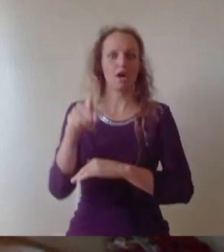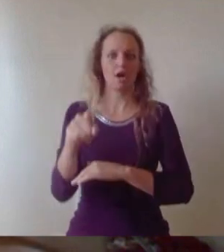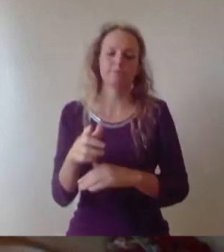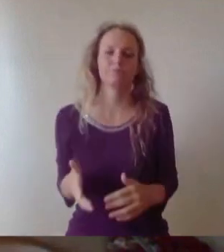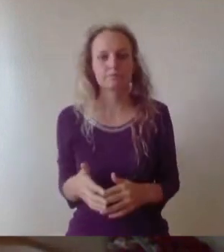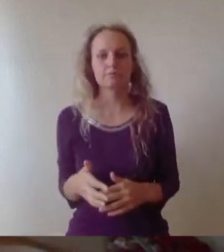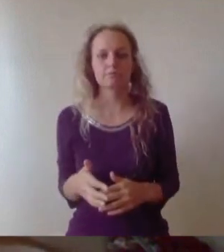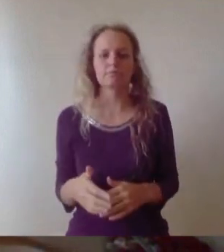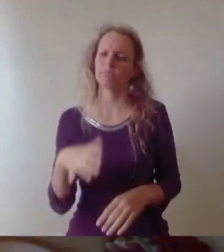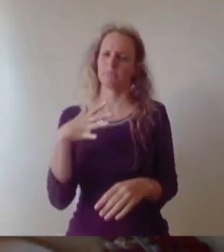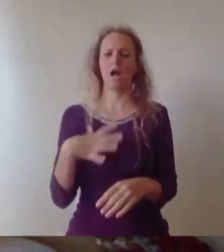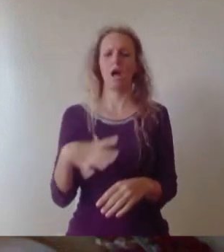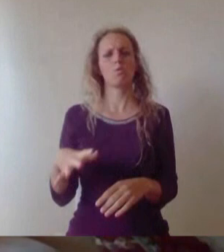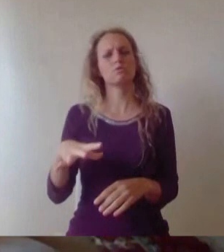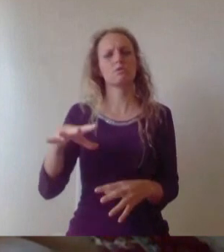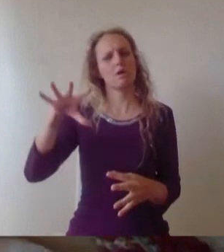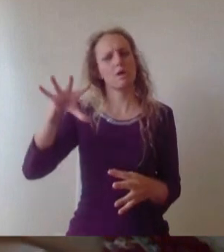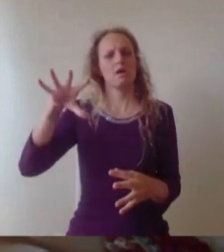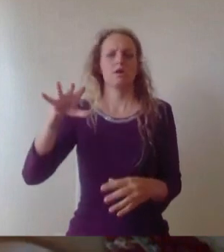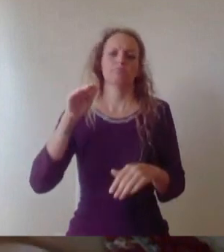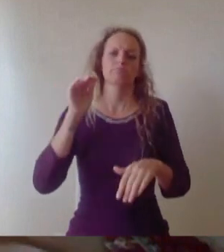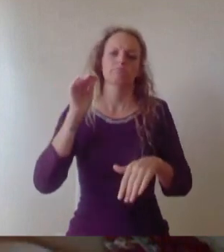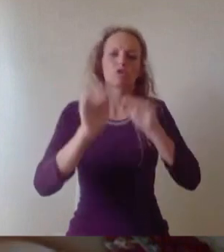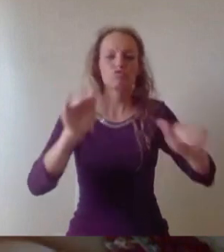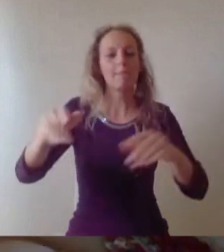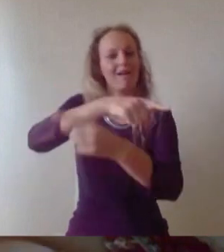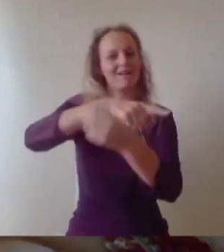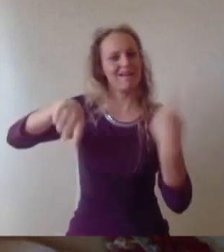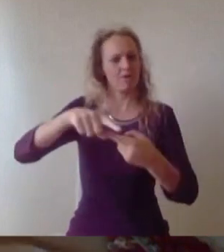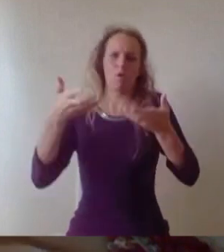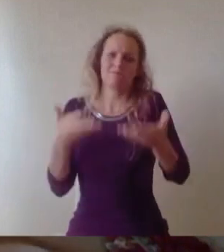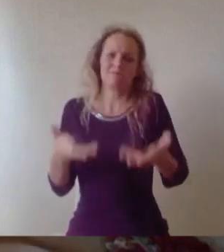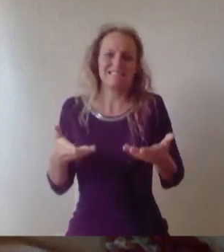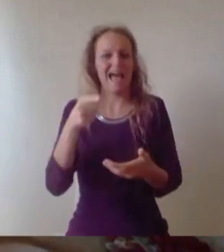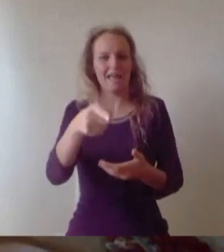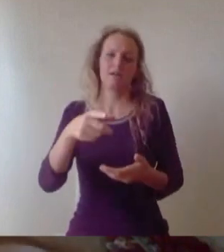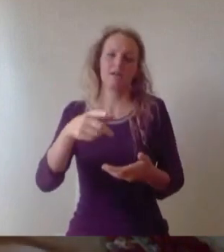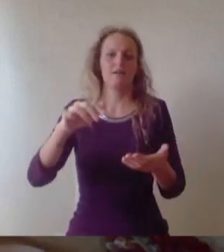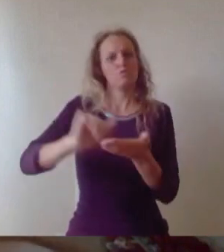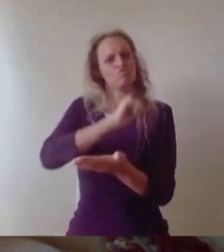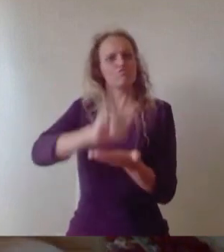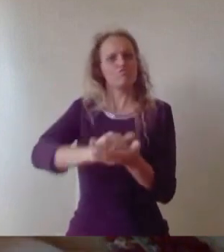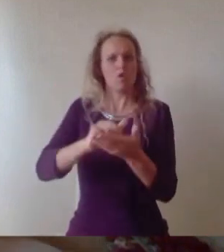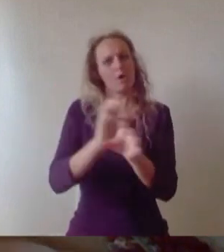proceedings are most definitely not intended to be a substitute for an in-person graduation ceremony. You